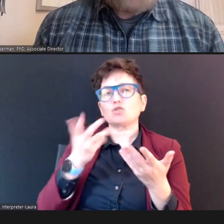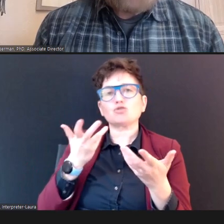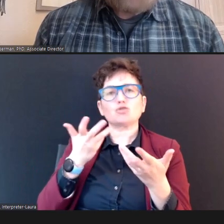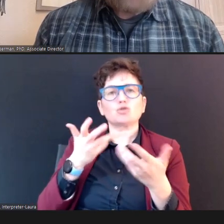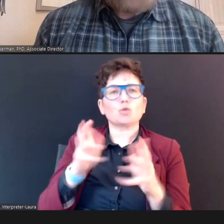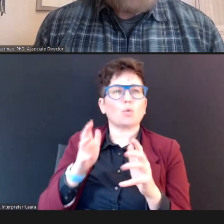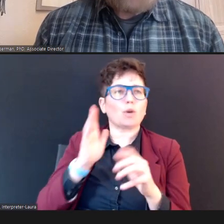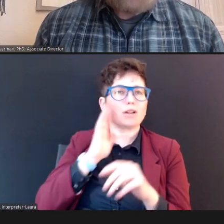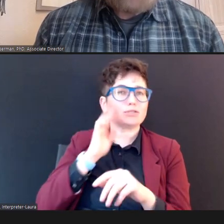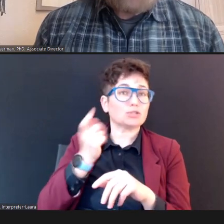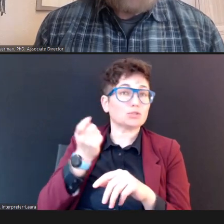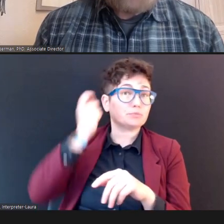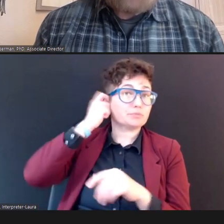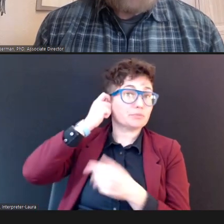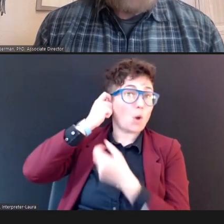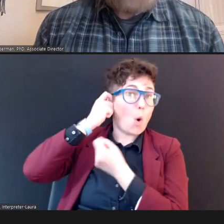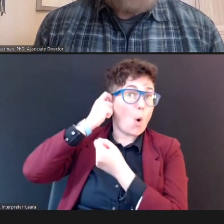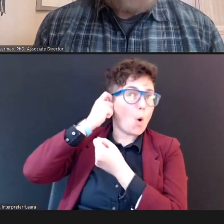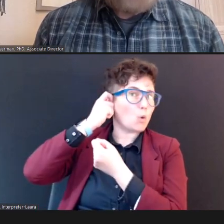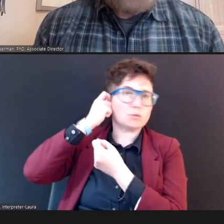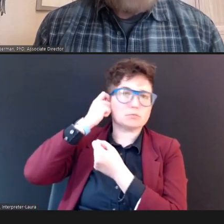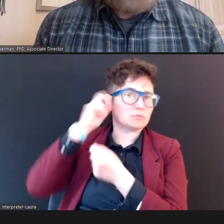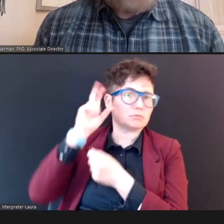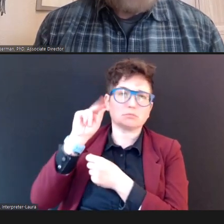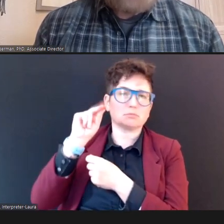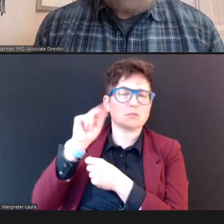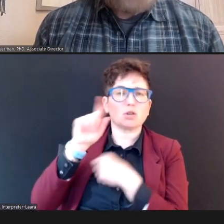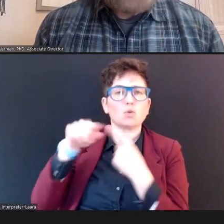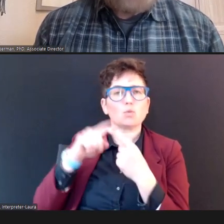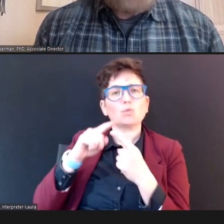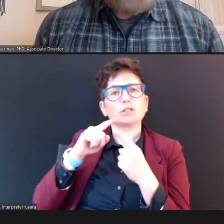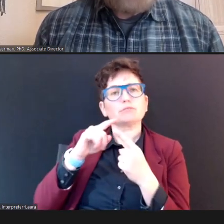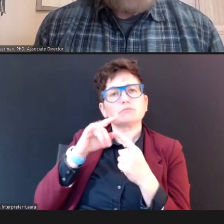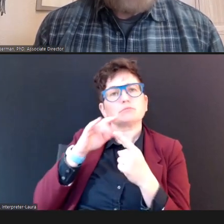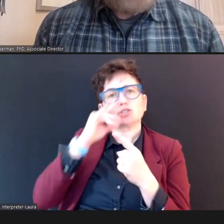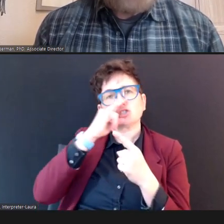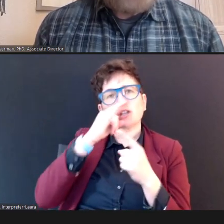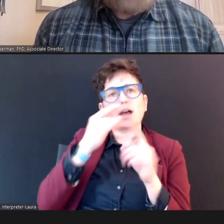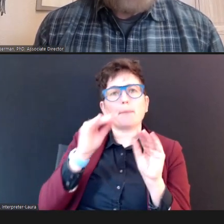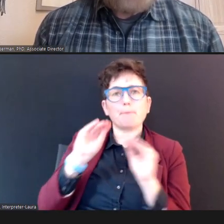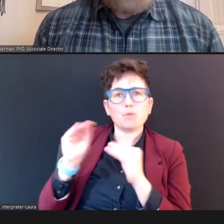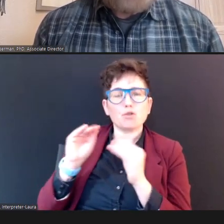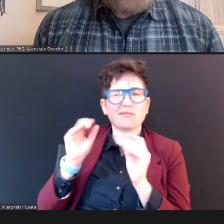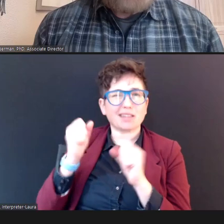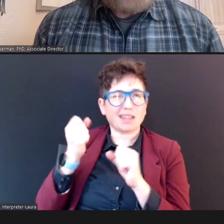As a child moves it can be pushed up against a -- an ear canal wall,